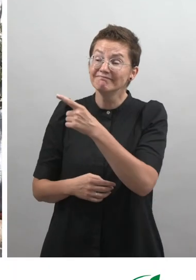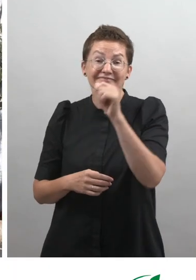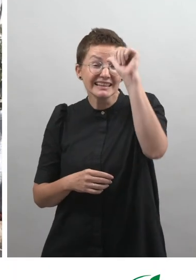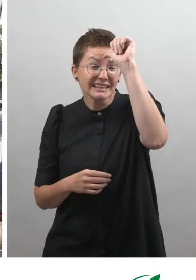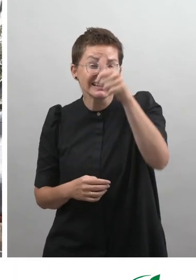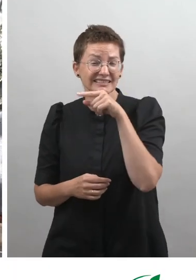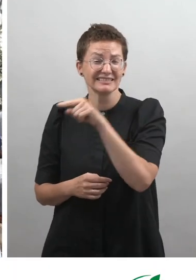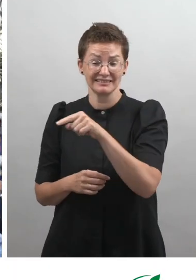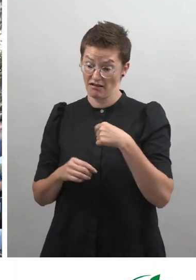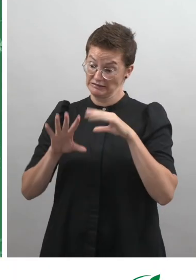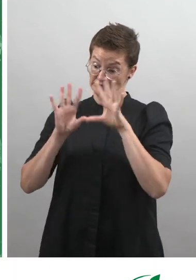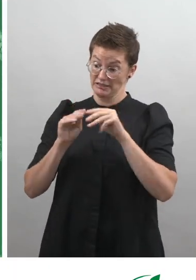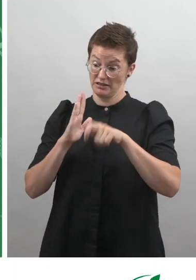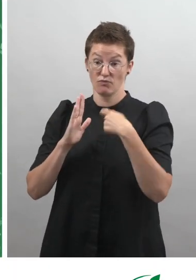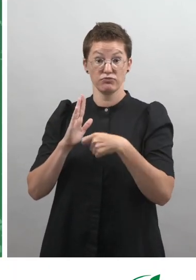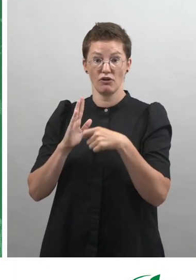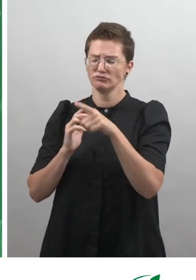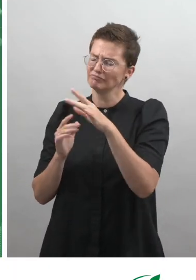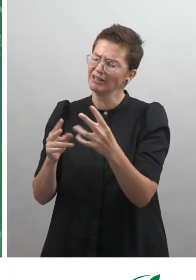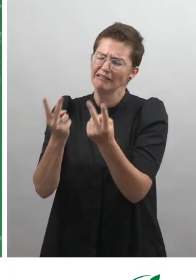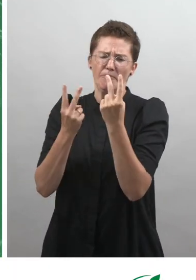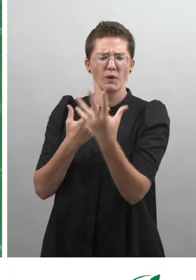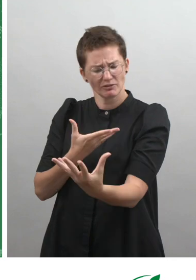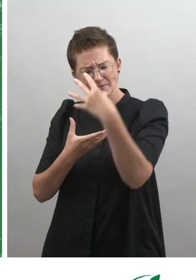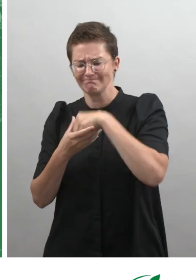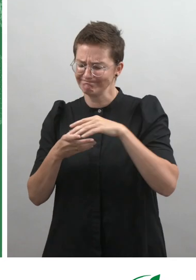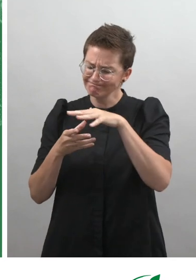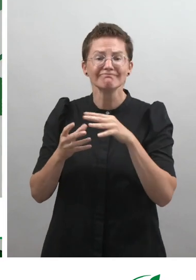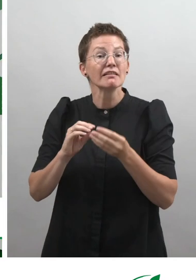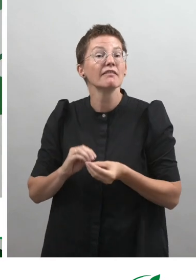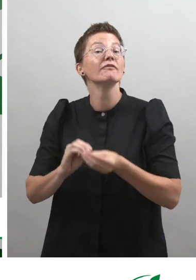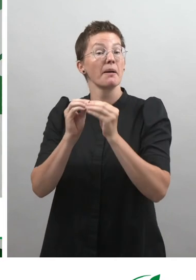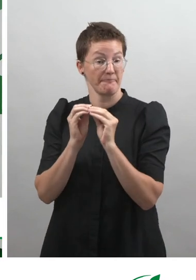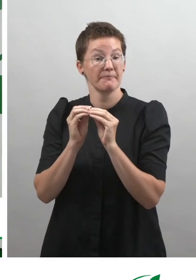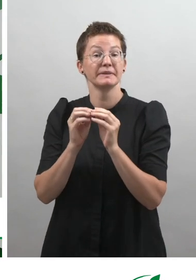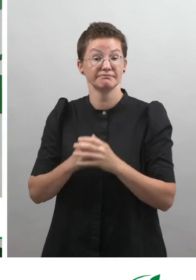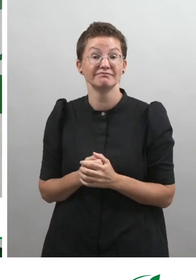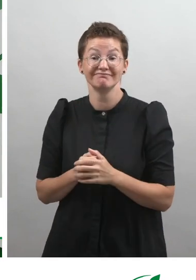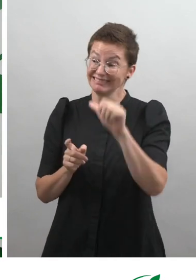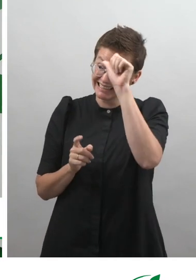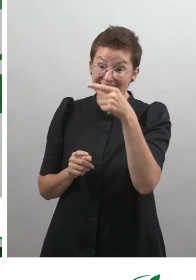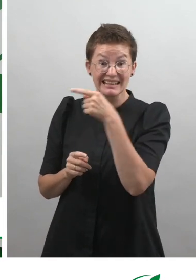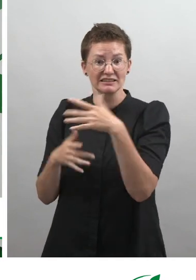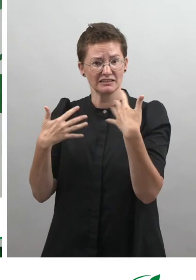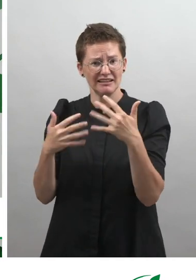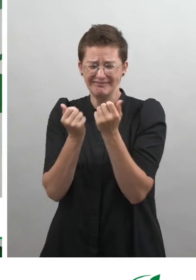India has become one of the key areas of development for the Zero Project. India is not only the biggest country in terms of population in the world,